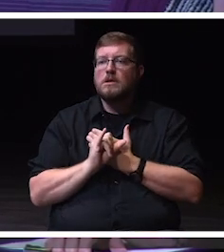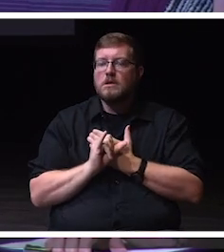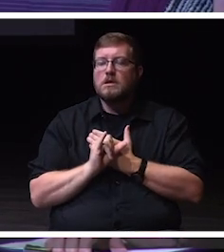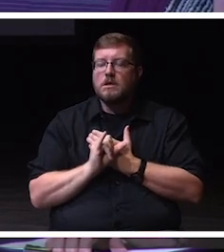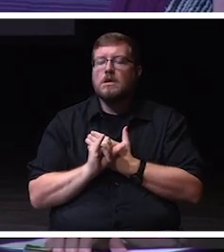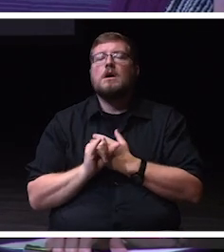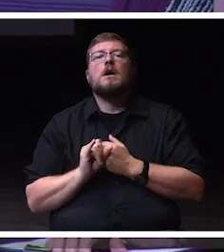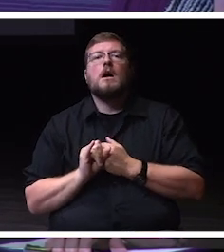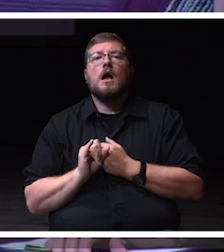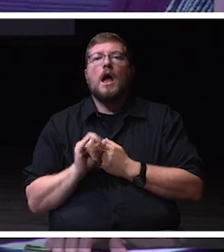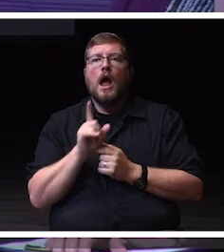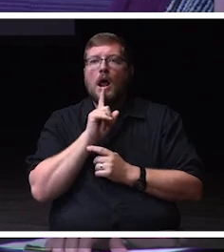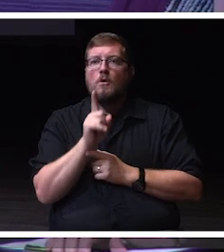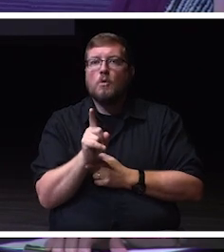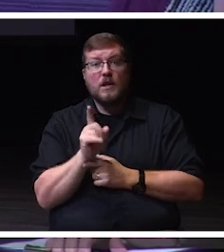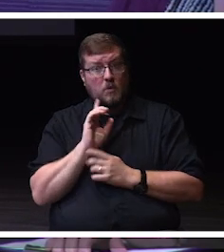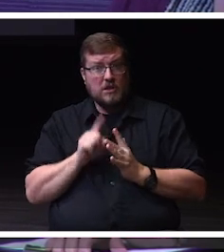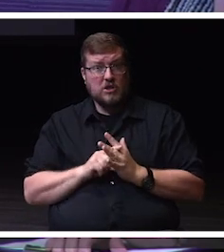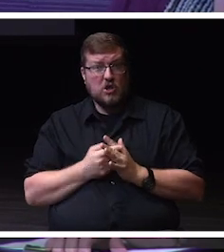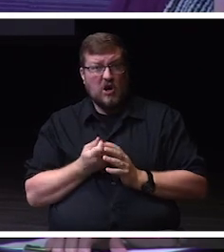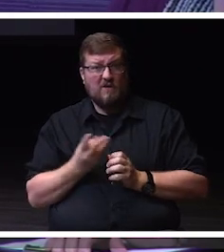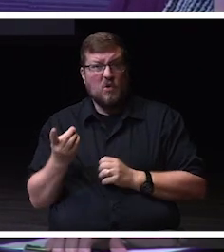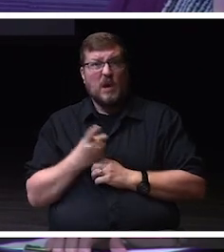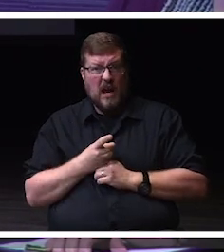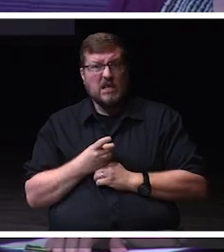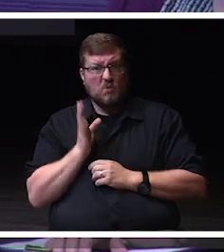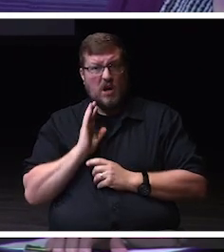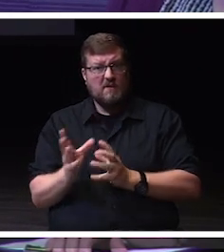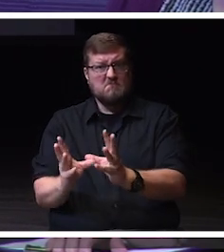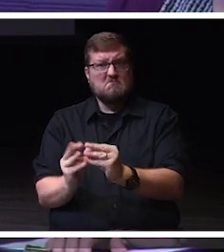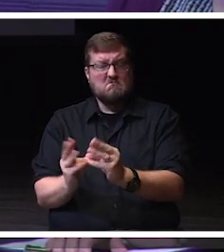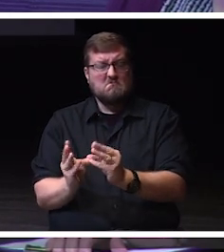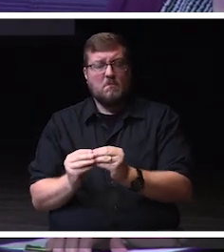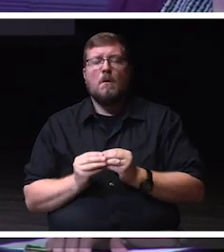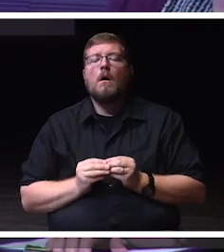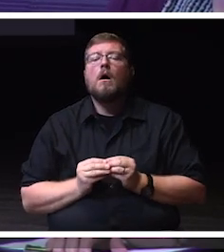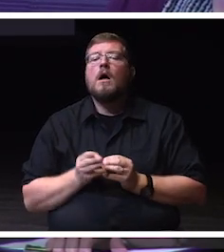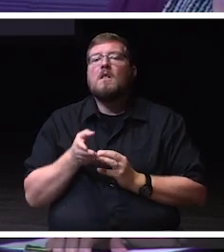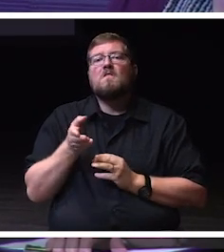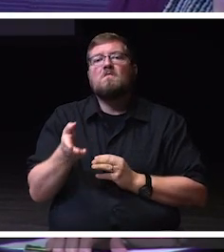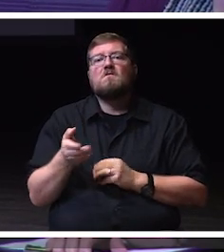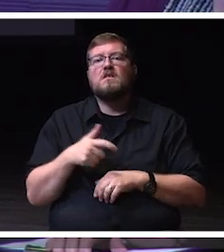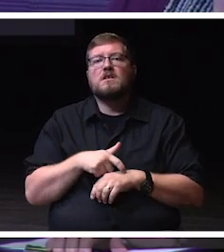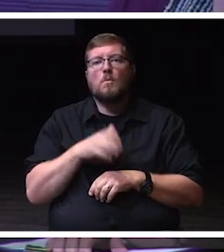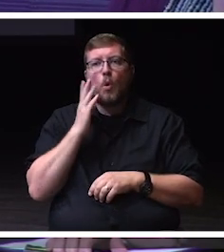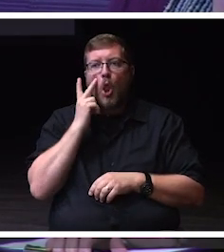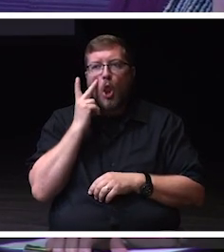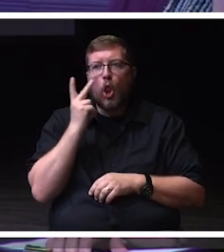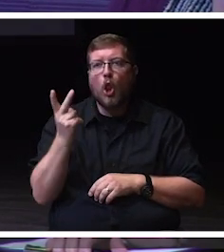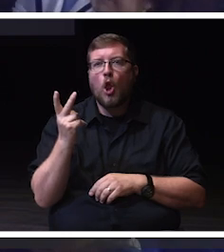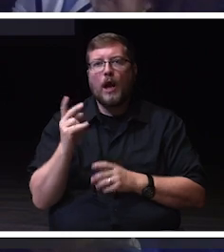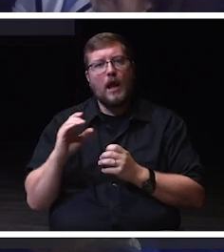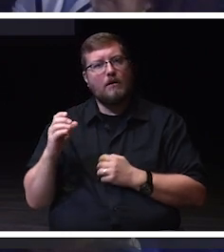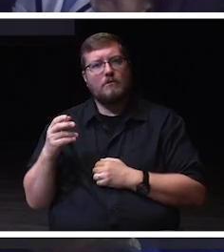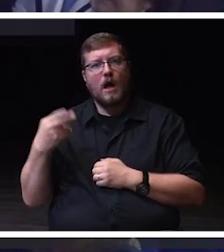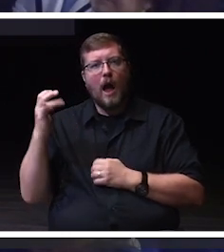actually in a couple of days at the retreat, where we are going to look at, the changing landscape in higher education, the changing